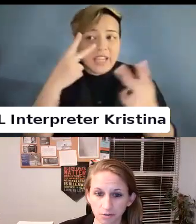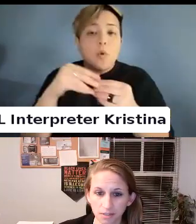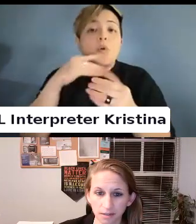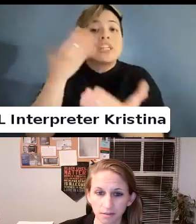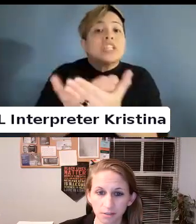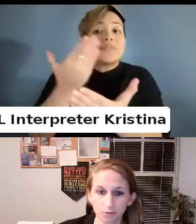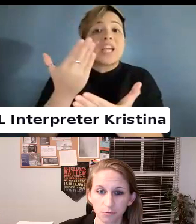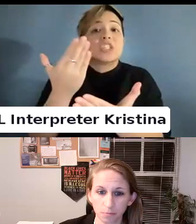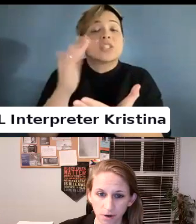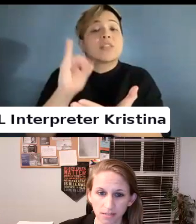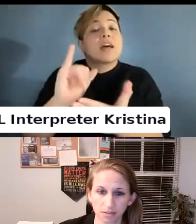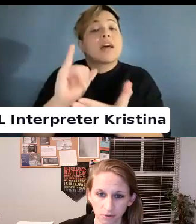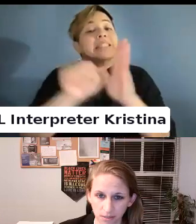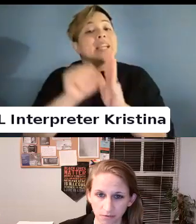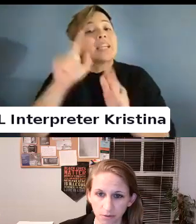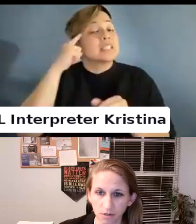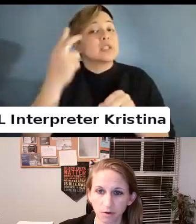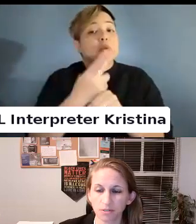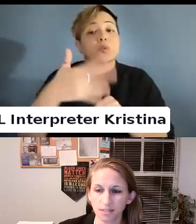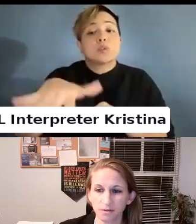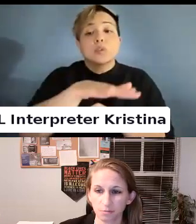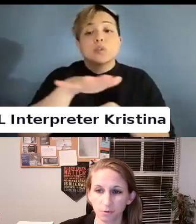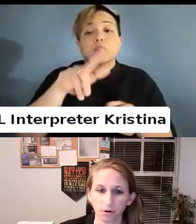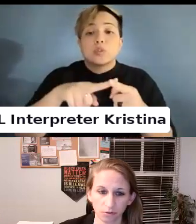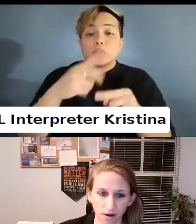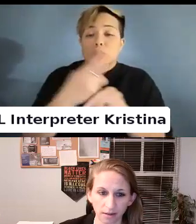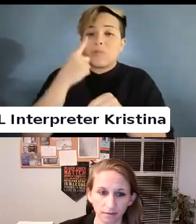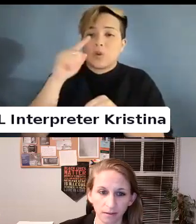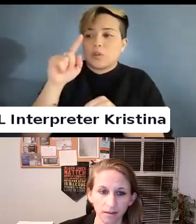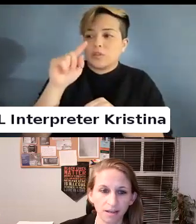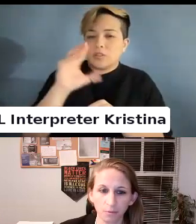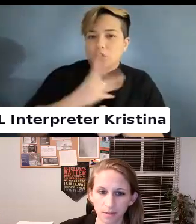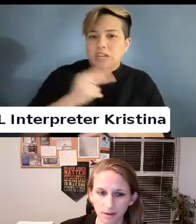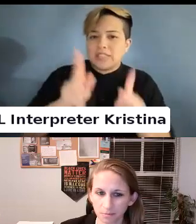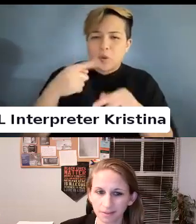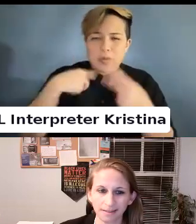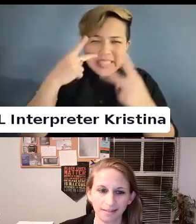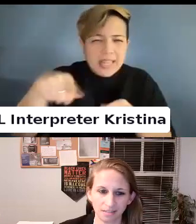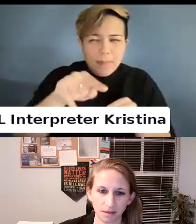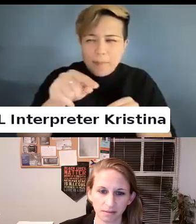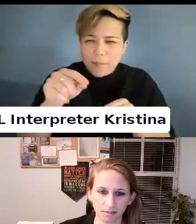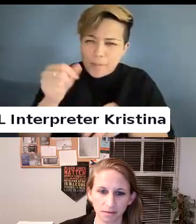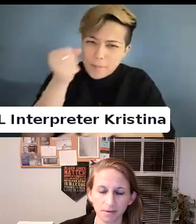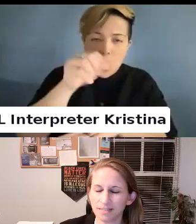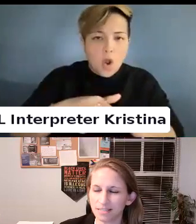are using to Oprah's trans folks. We are seeing this put on trial in a way that completely dismantles them.